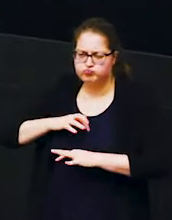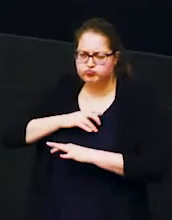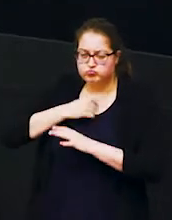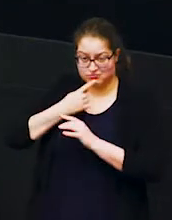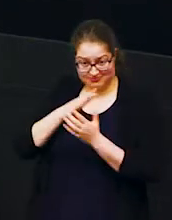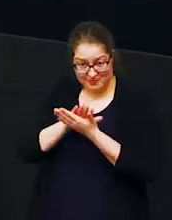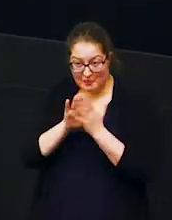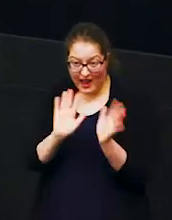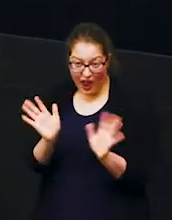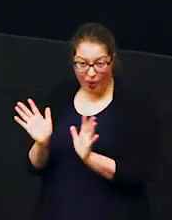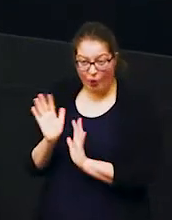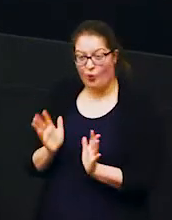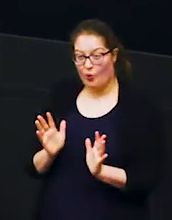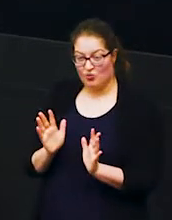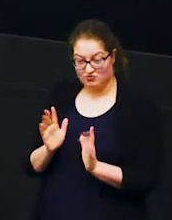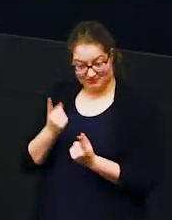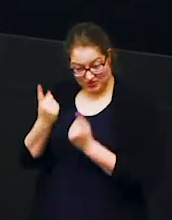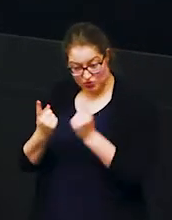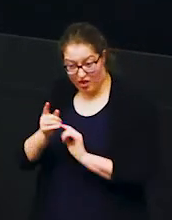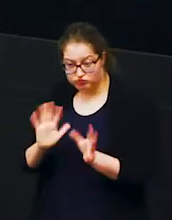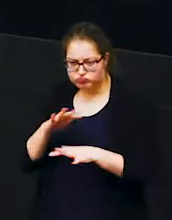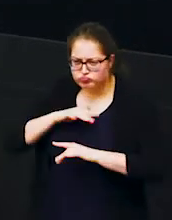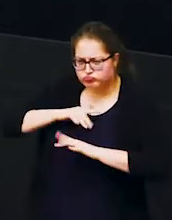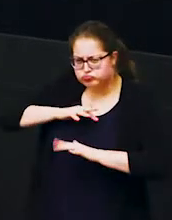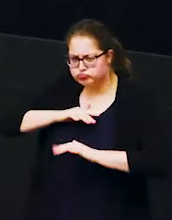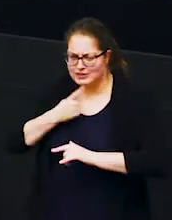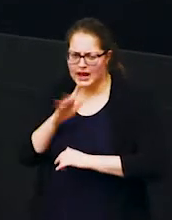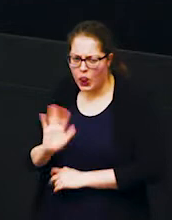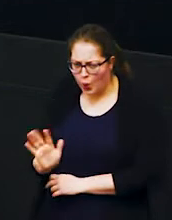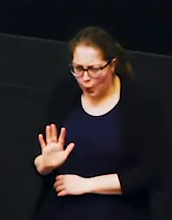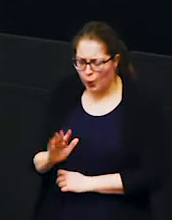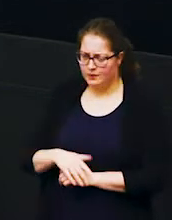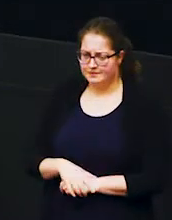rumbles so they're rumbling to one another to say hello and those those sounds travel